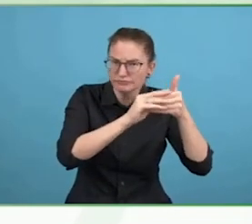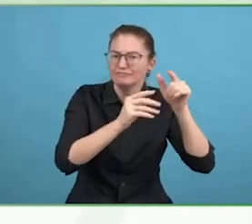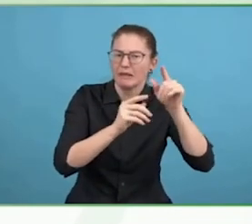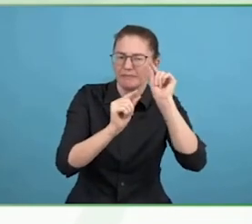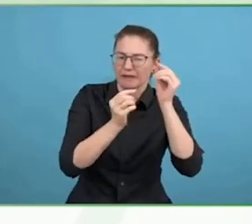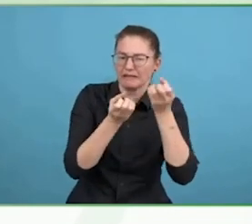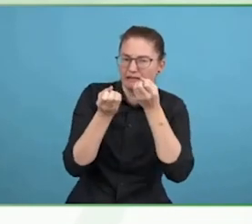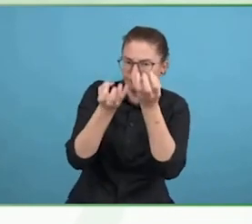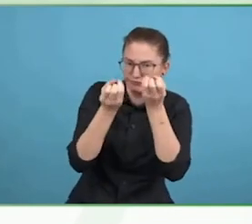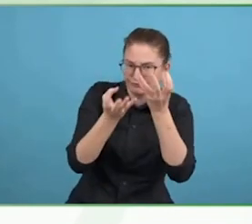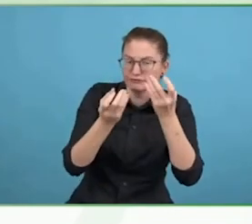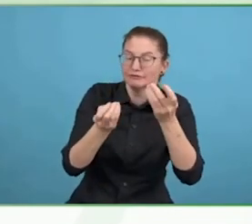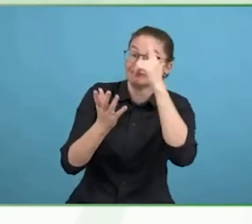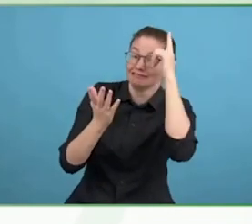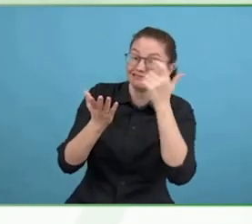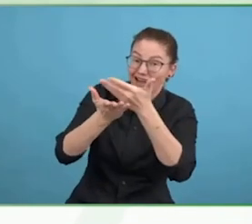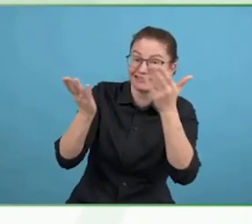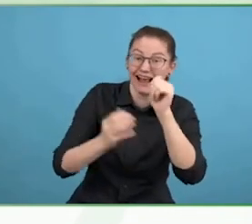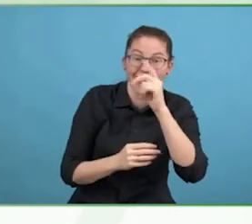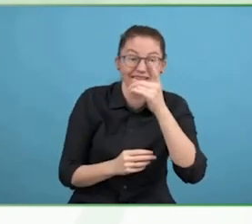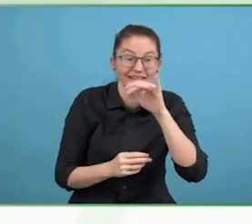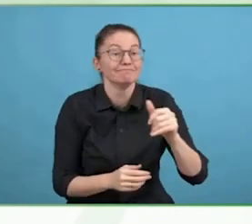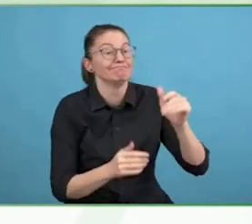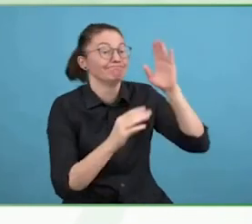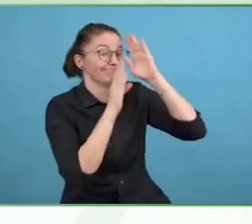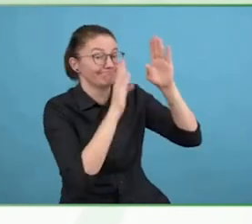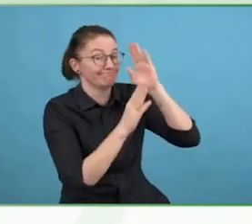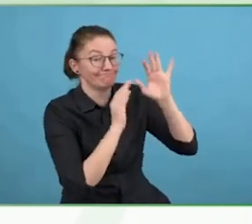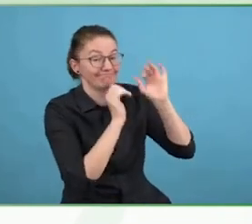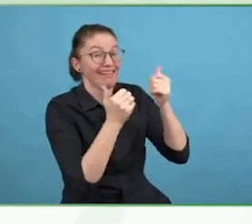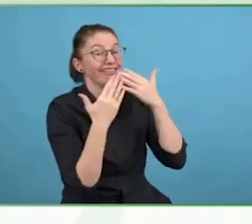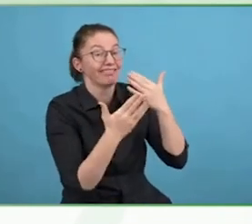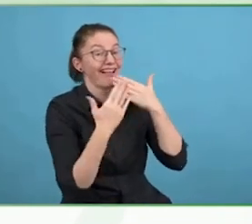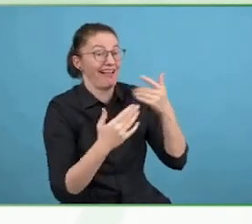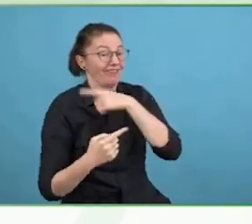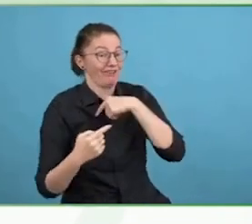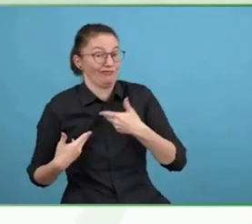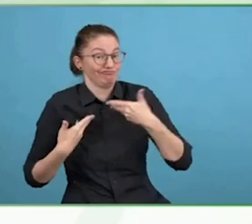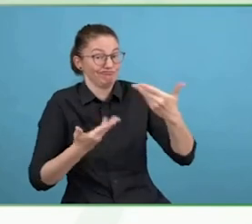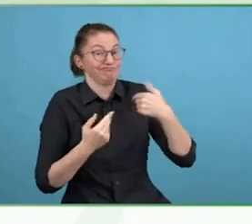white flowers embroidered on it, with some pearls which are classy.